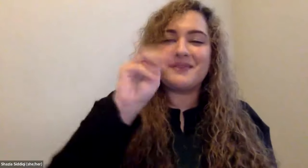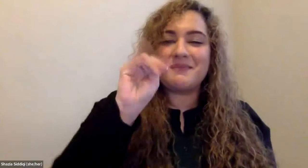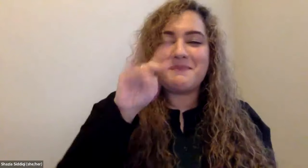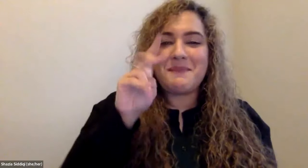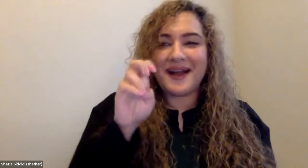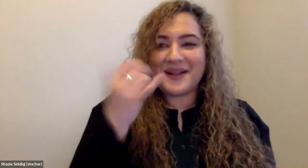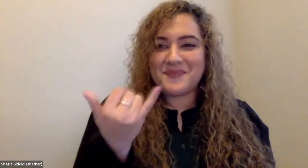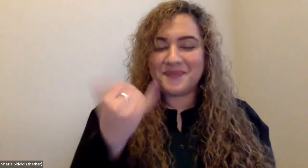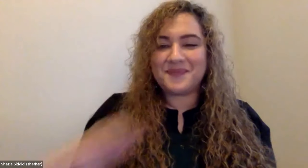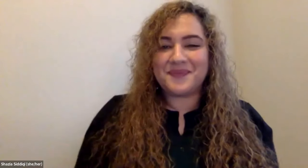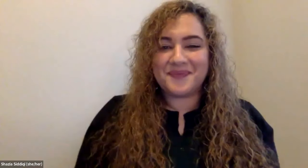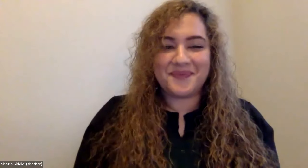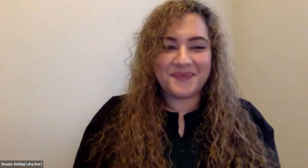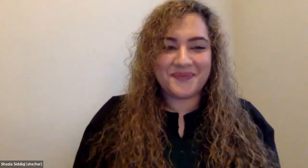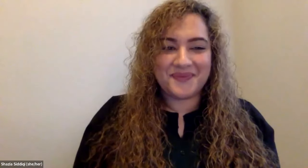Cristine Saunders: So thank you and now i'm going to turn it back over to Mike.